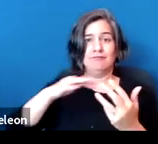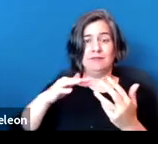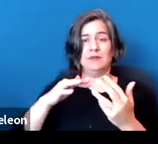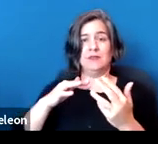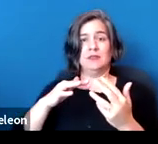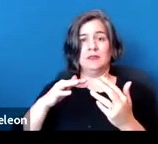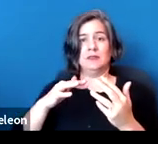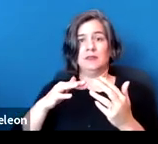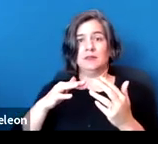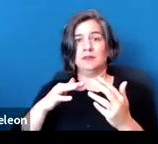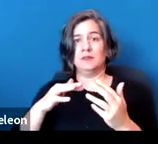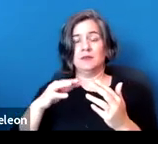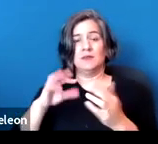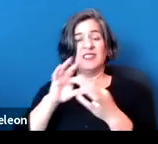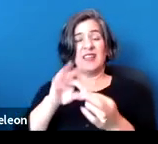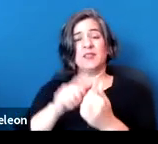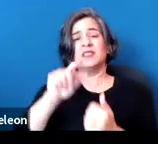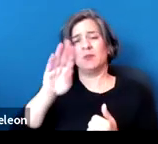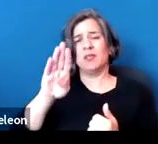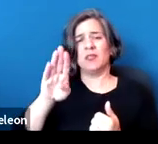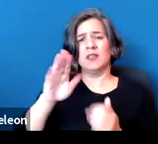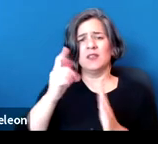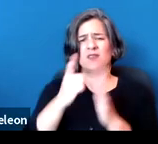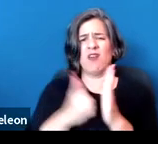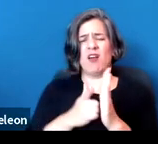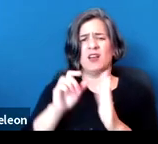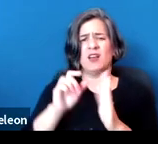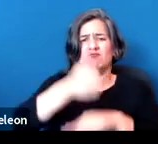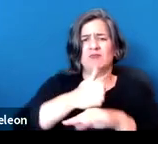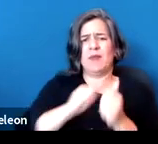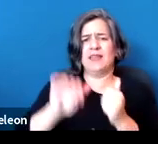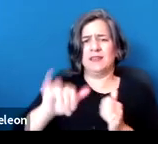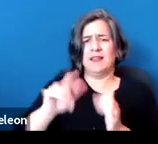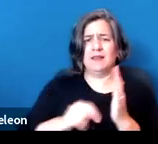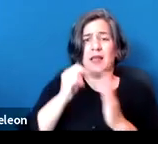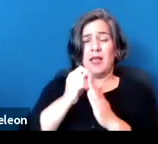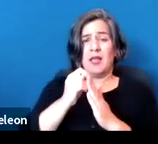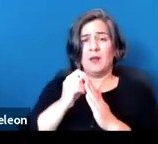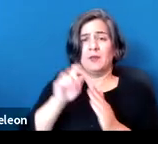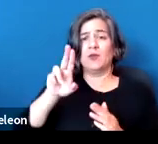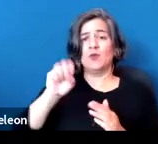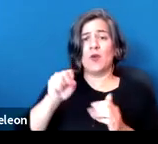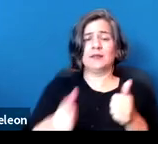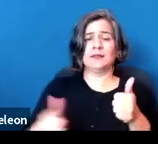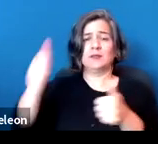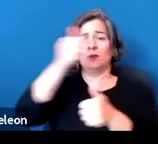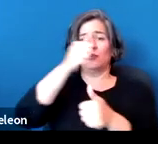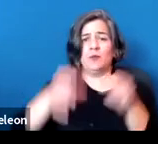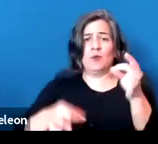in the context of tuberculosis. It was decided by the US Supreme Court in 1987.